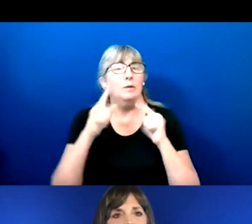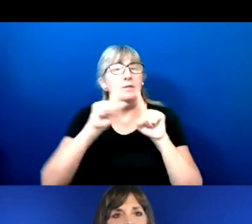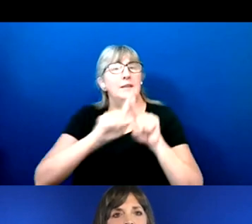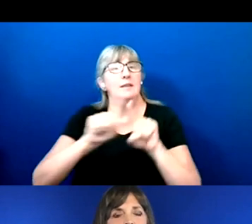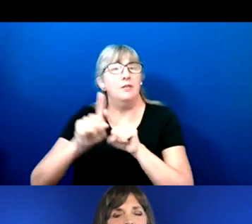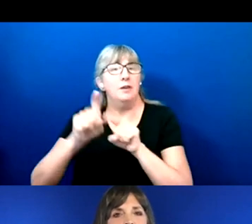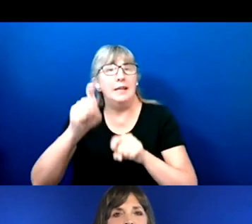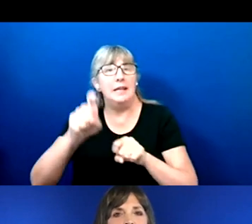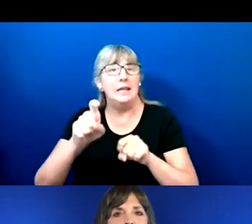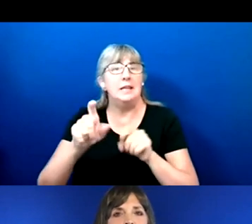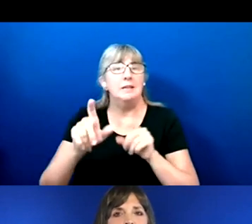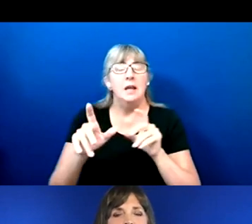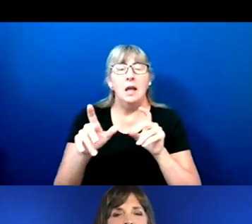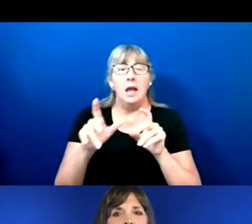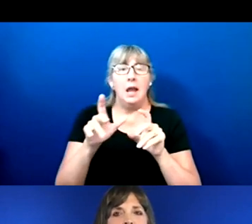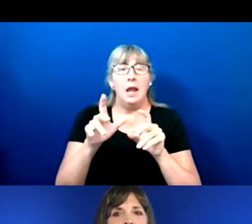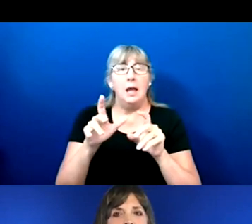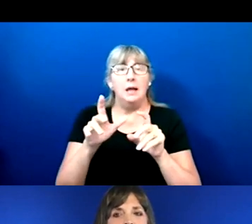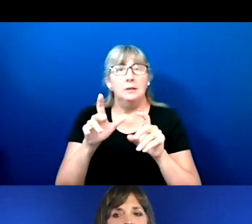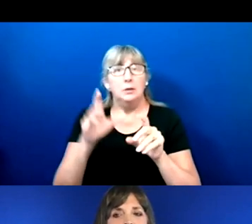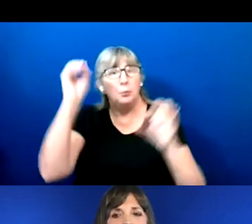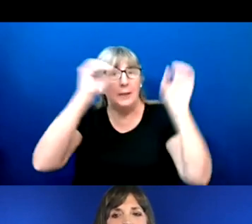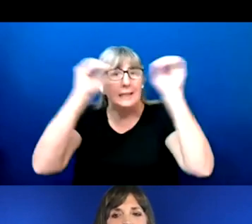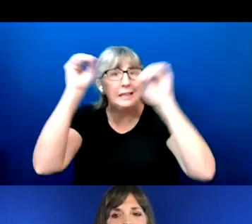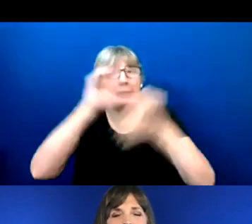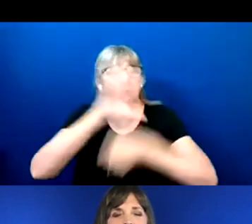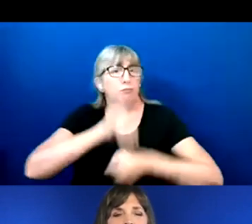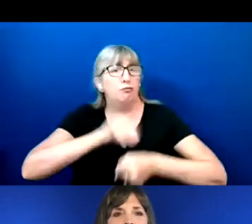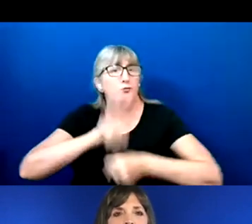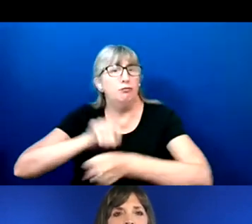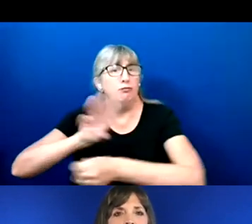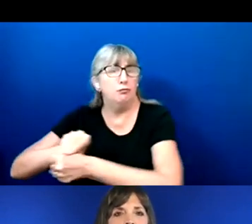and people at the table to make sure these issues are addressed.